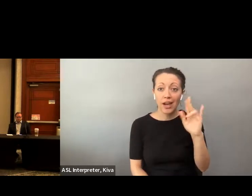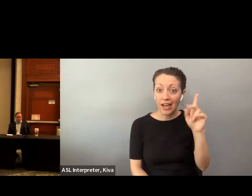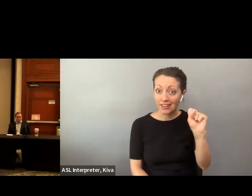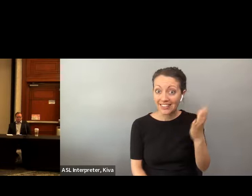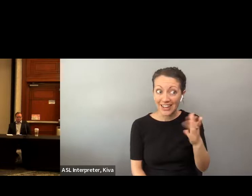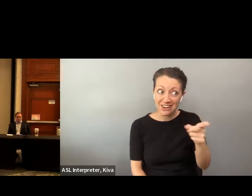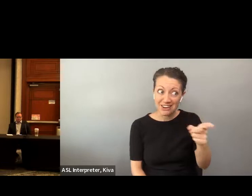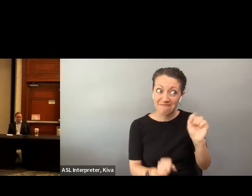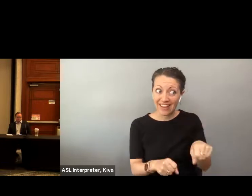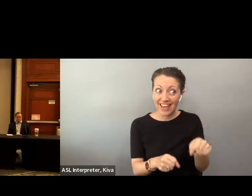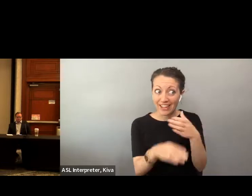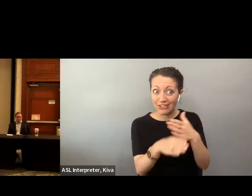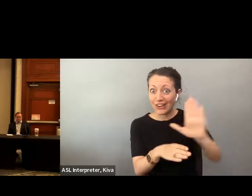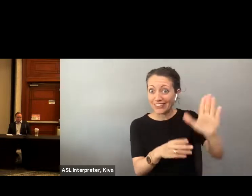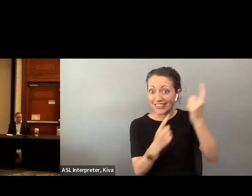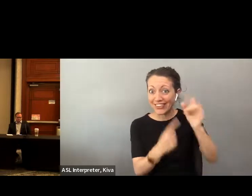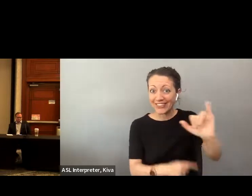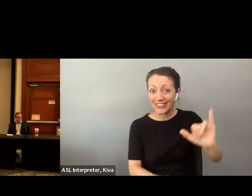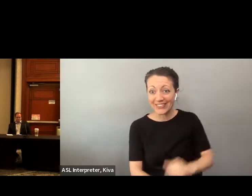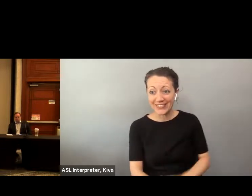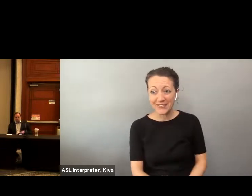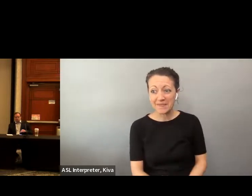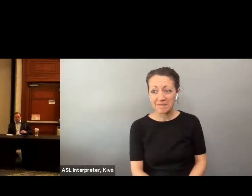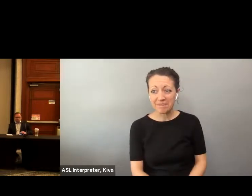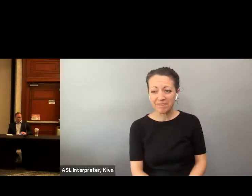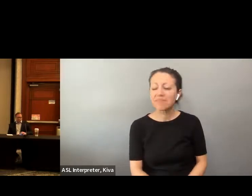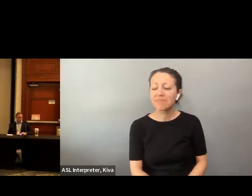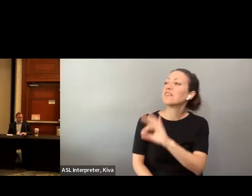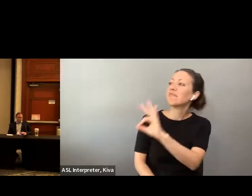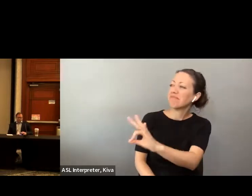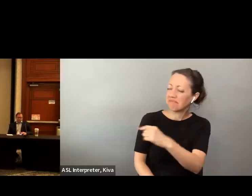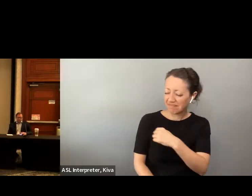commissioner Hicks here today to join us and give us his insights as well. We may have a a slight problem with that. So I'm gonna skip and ask Doug Cruise to introduce himself